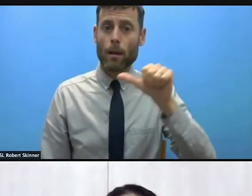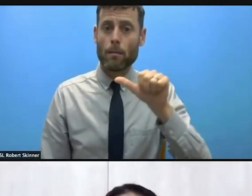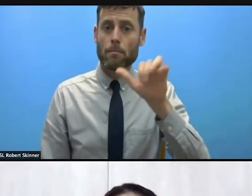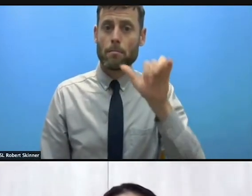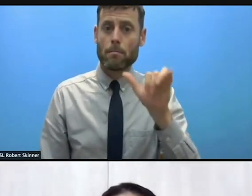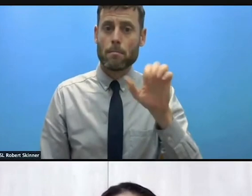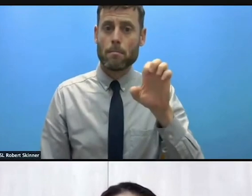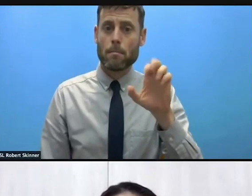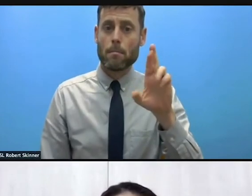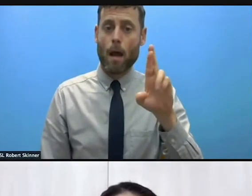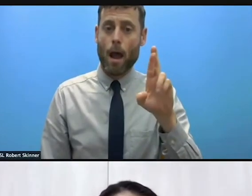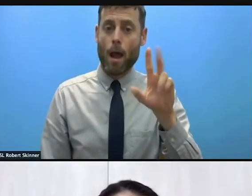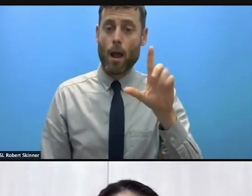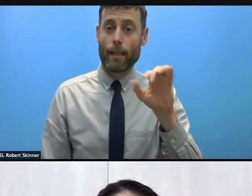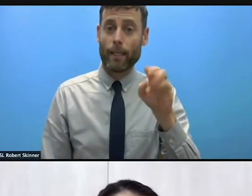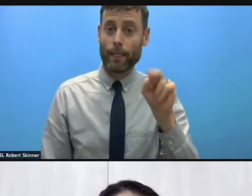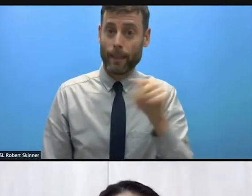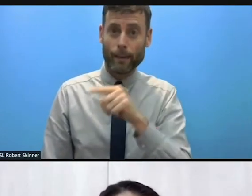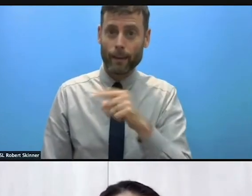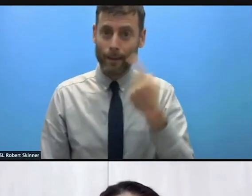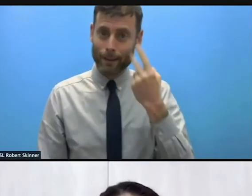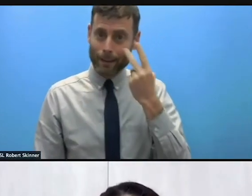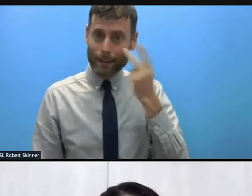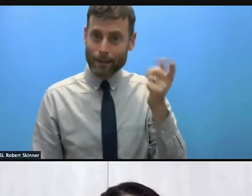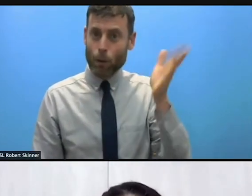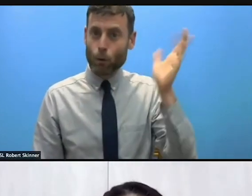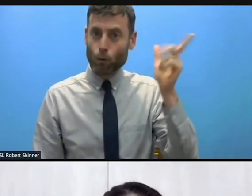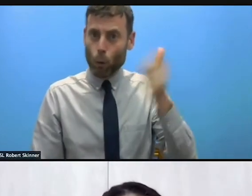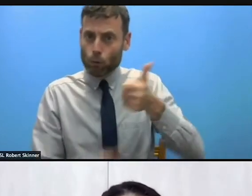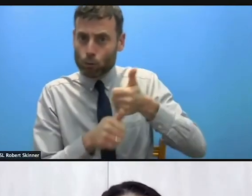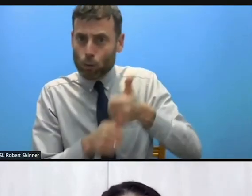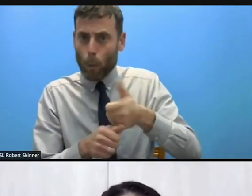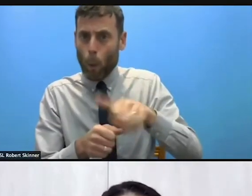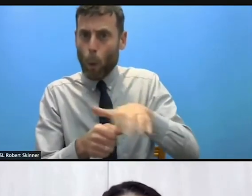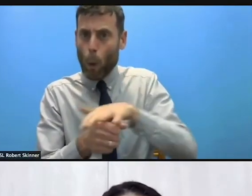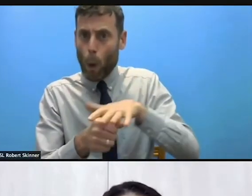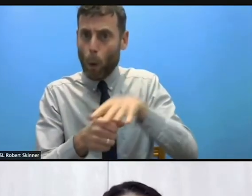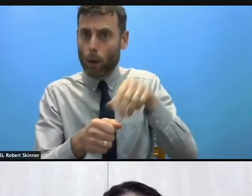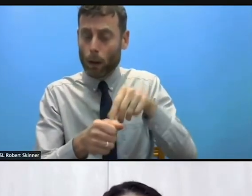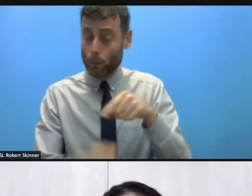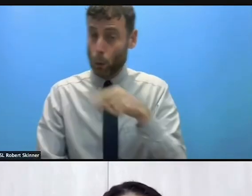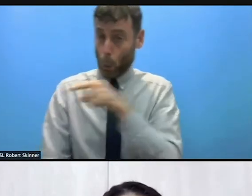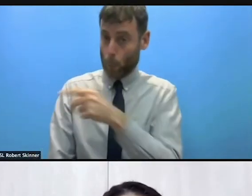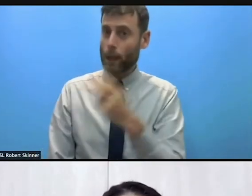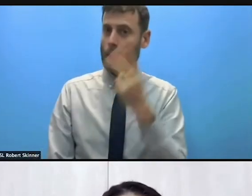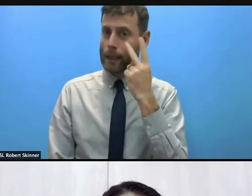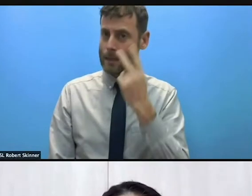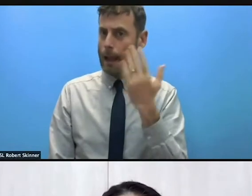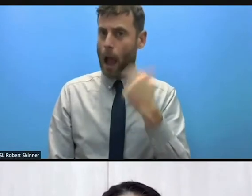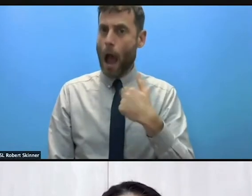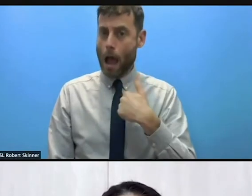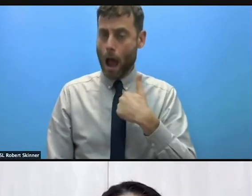a sense that you're being put in situations of risk and as Sally just said, we need to build in